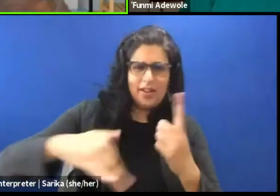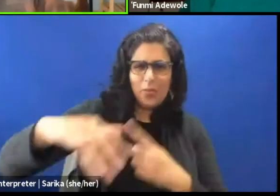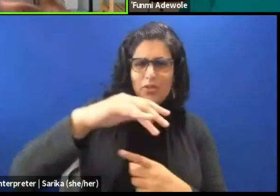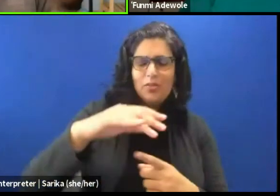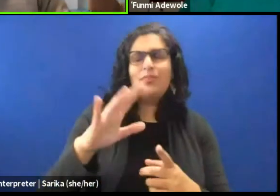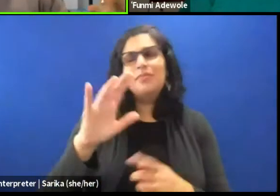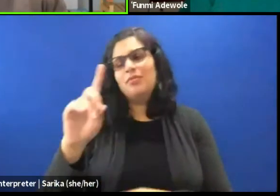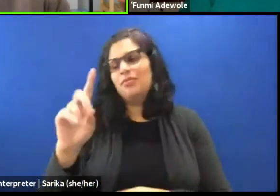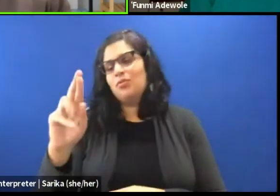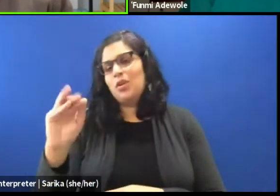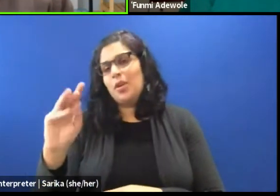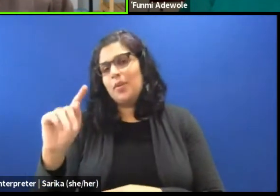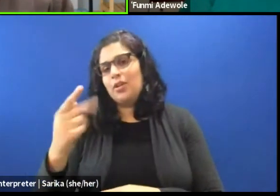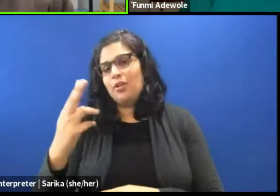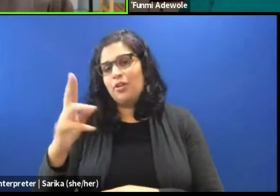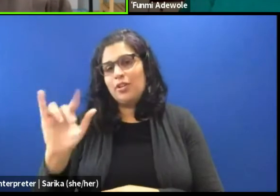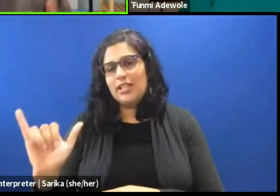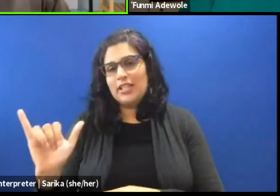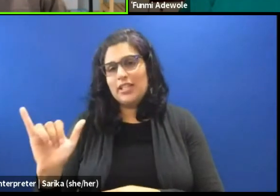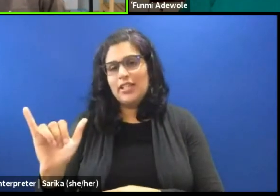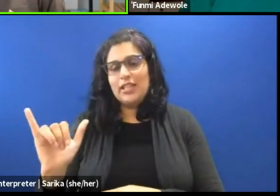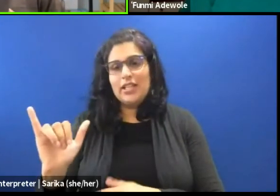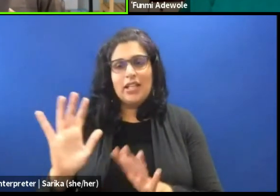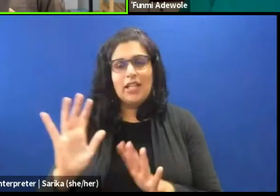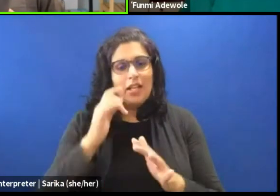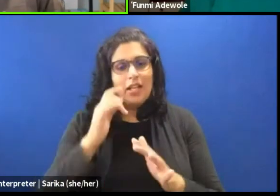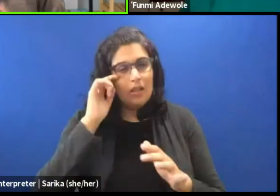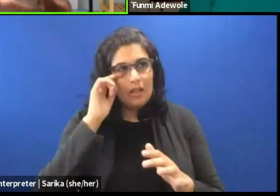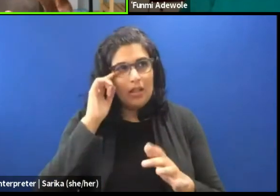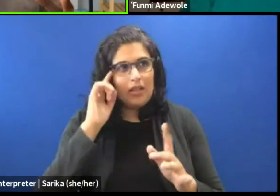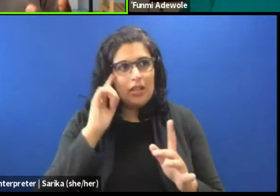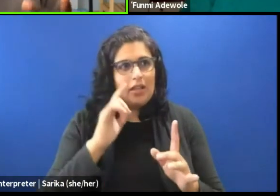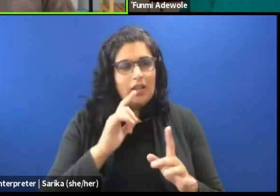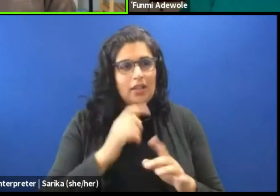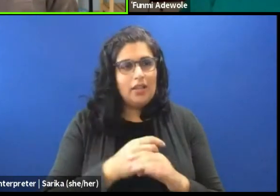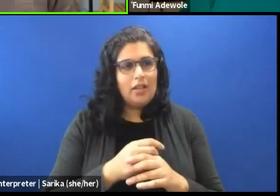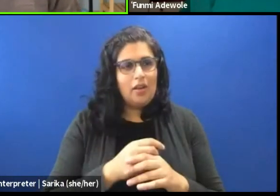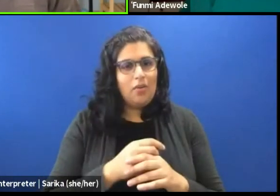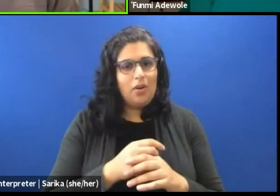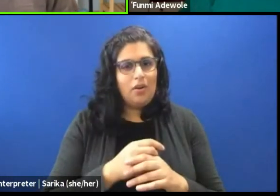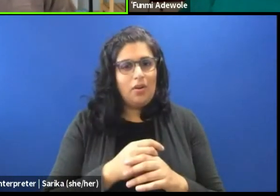how much of that do we have in the world in terms of availability right?